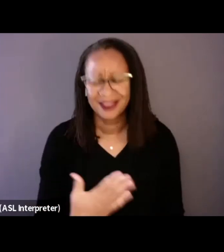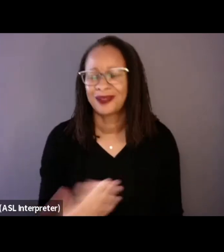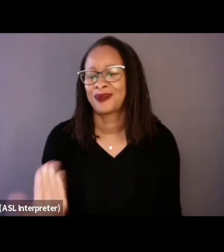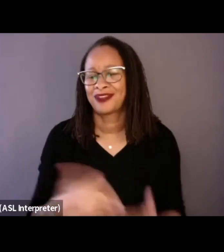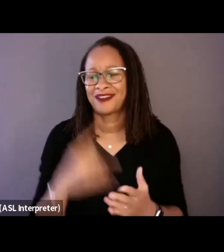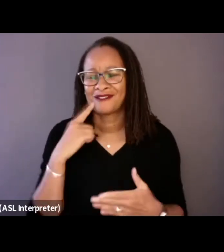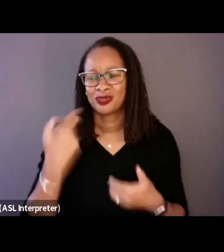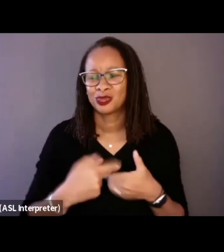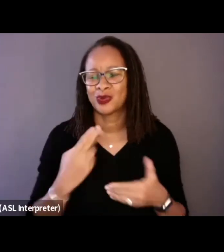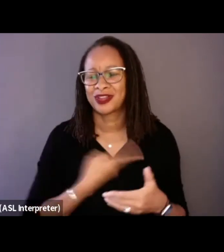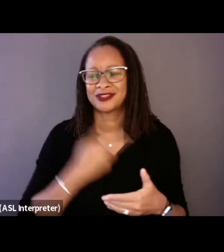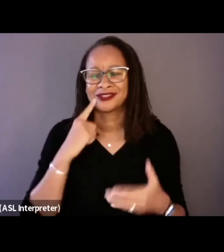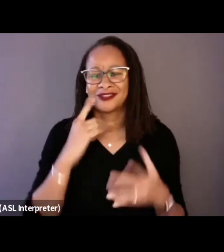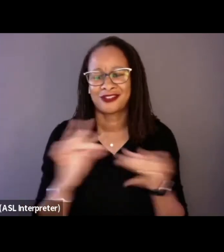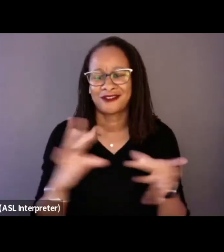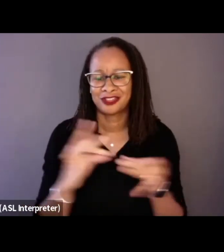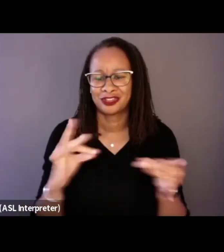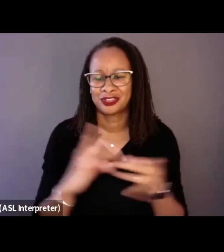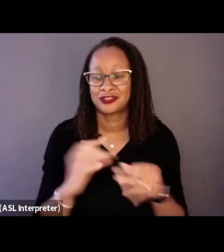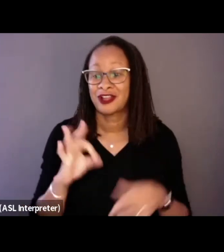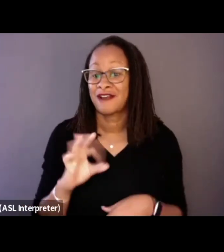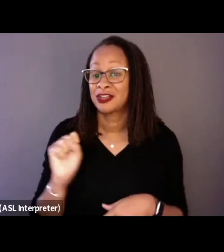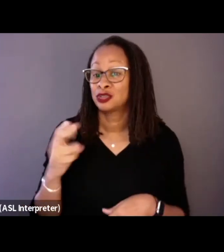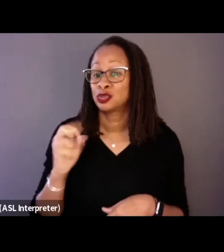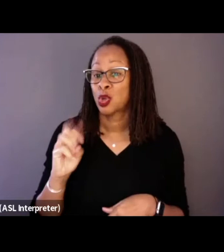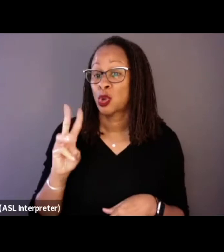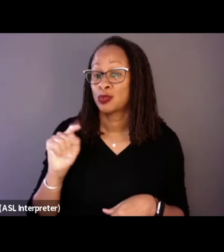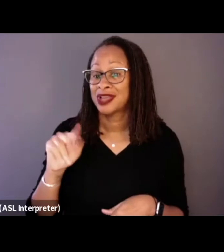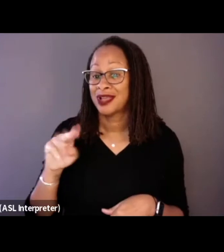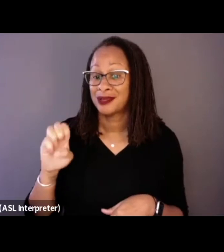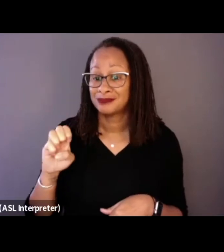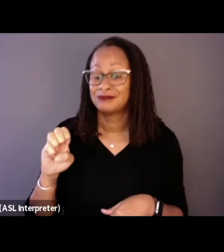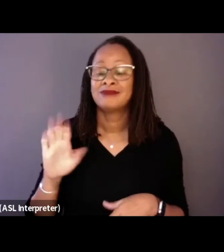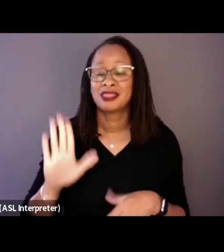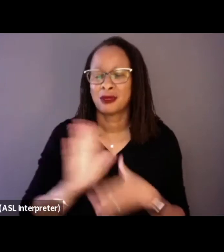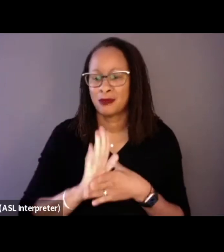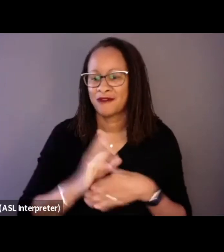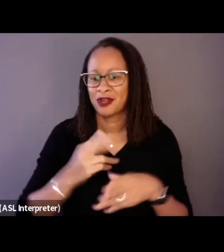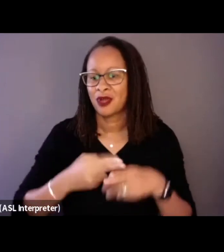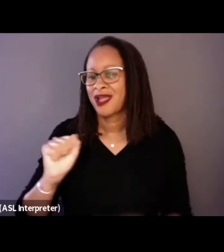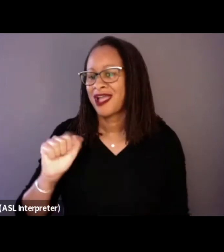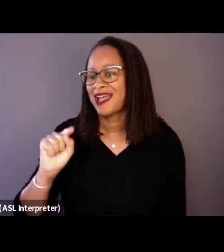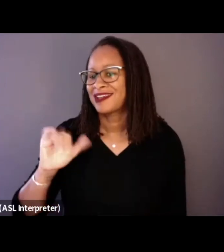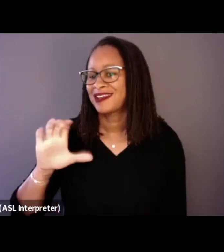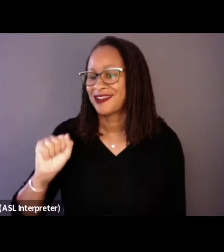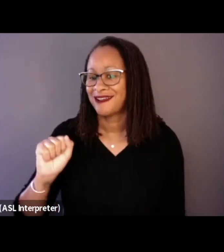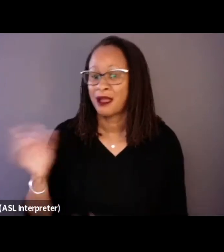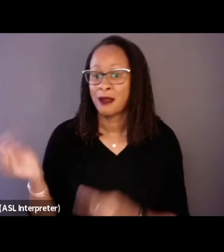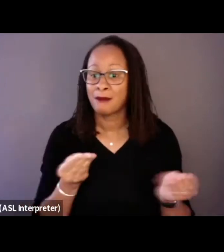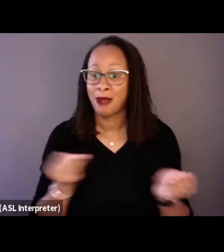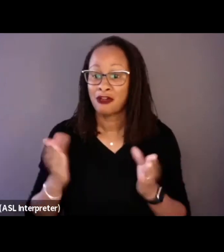for this conversation of Showtime's "Attica," moderated by IndieWire's Anne Thompson.